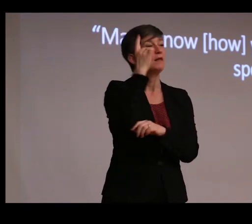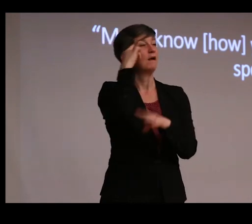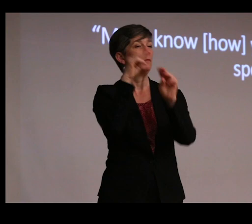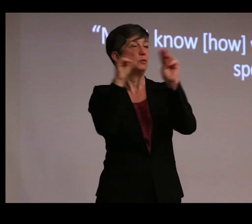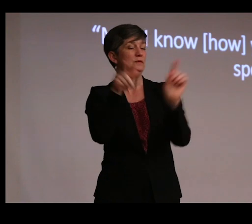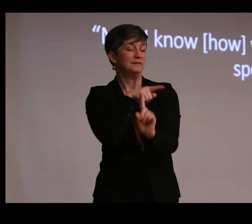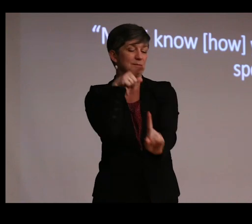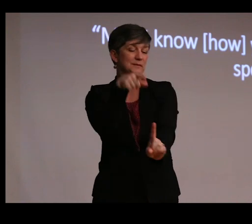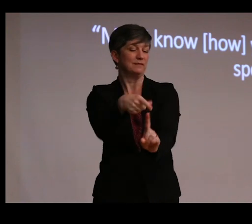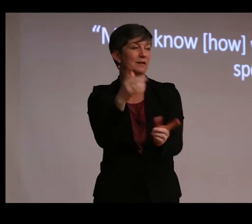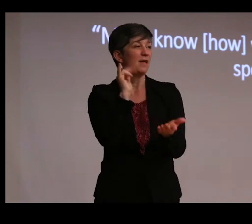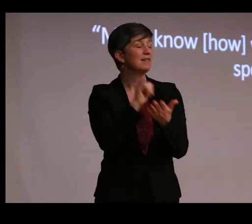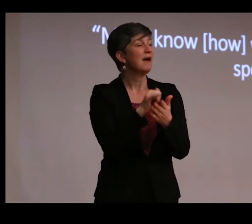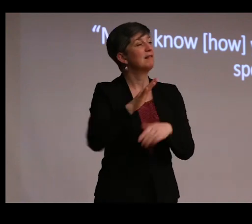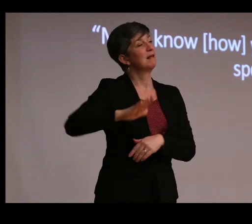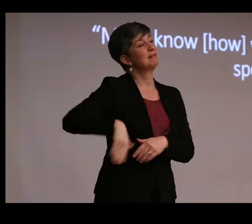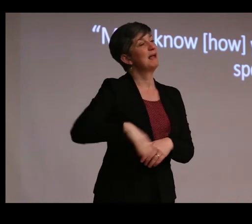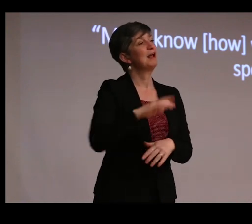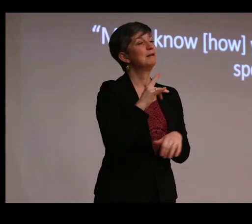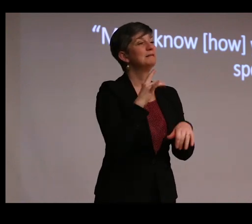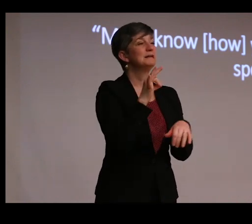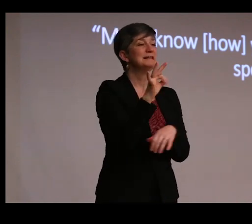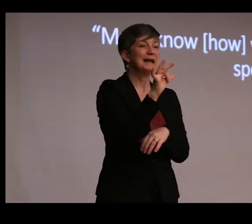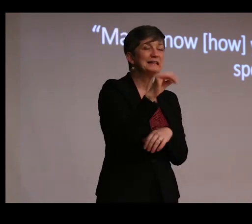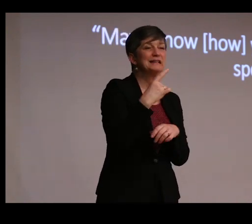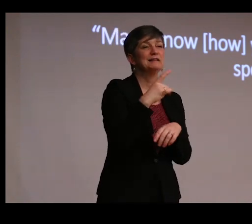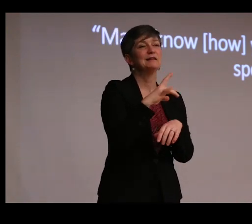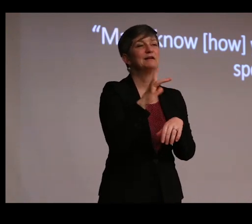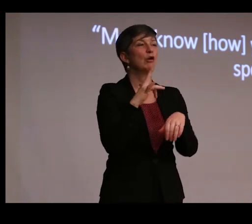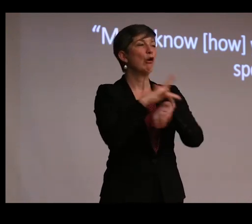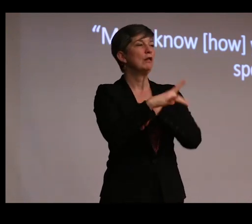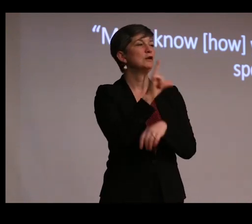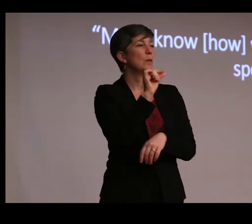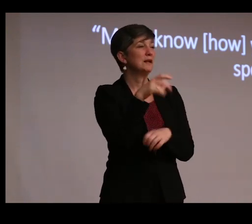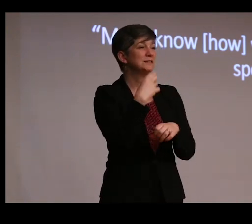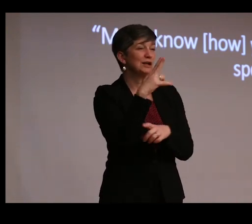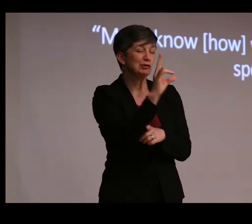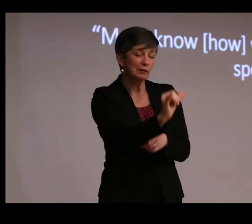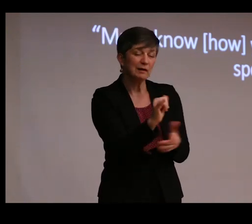specifically in the late 19th and early 20th centuries is to acknowledge that the very nature